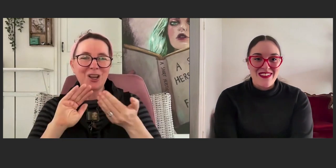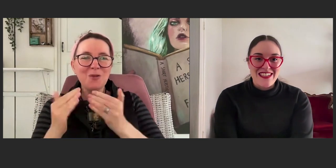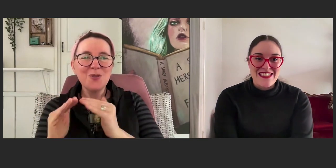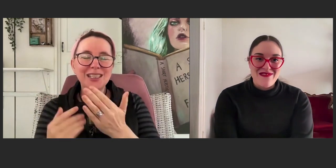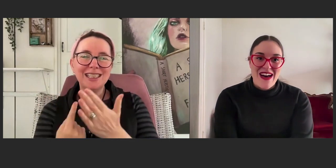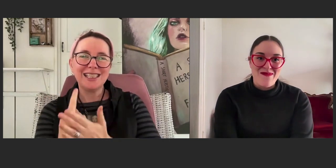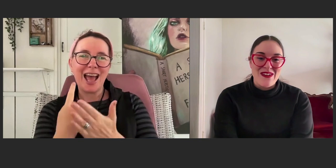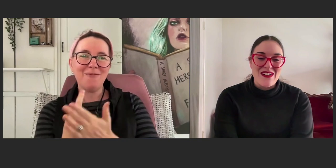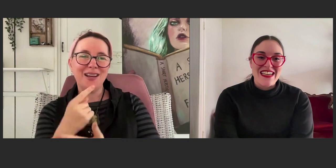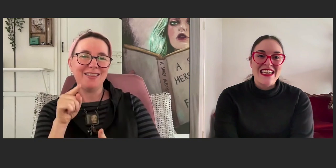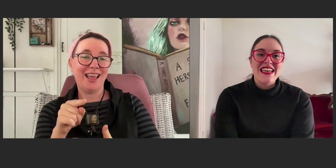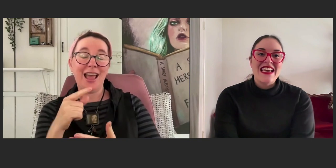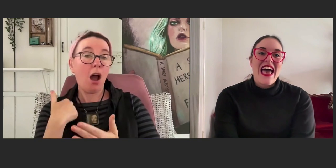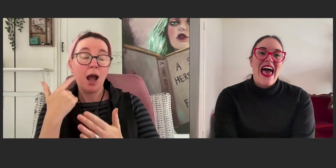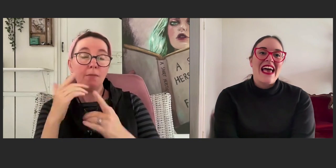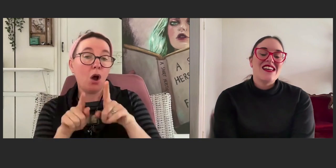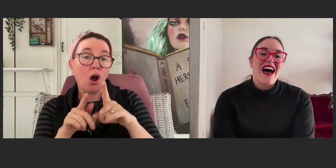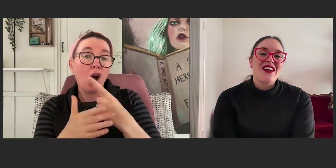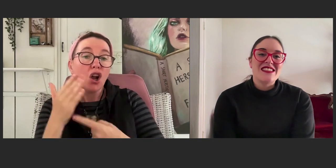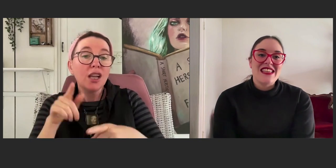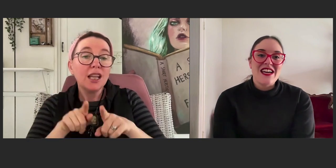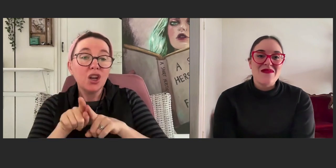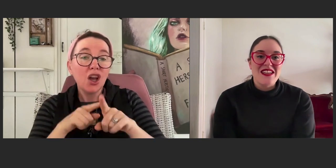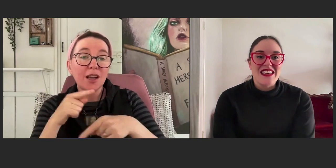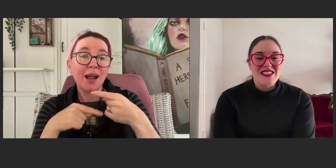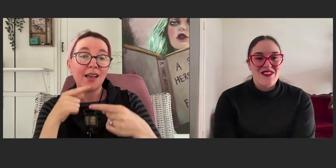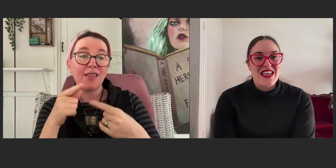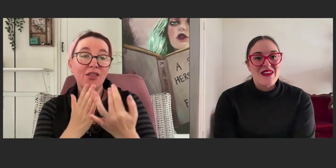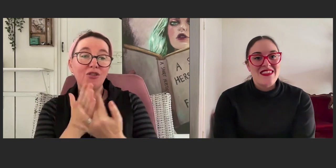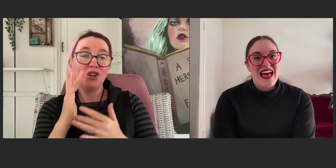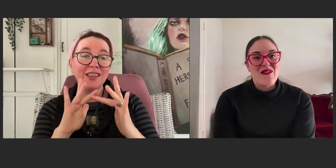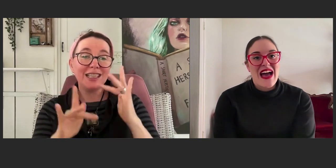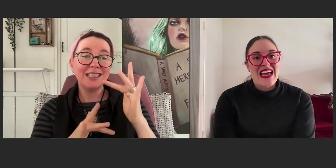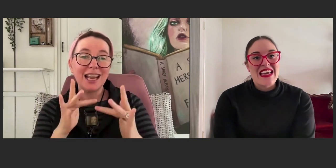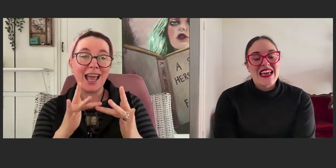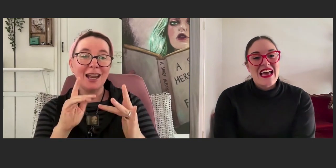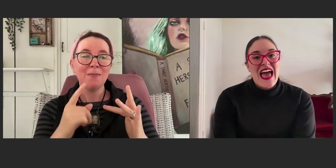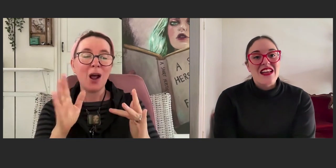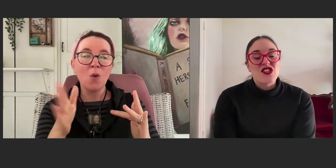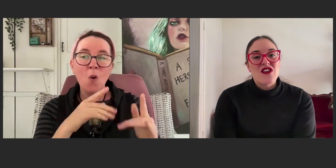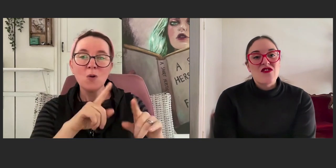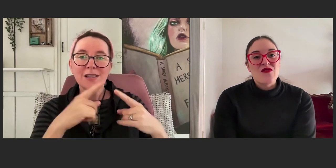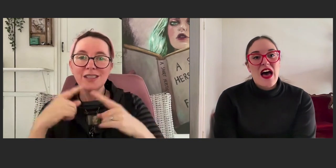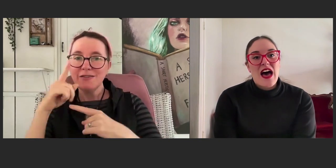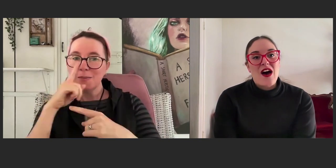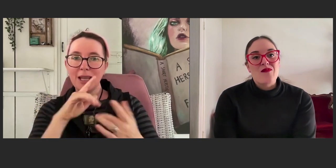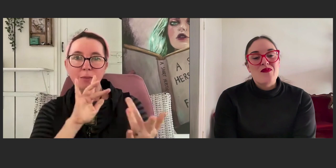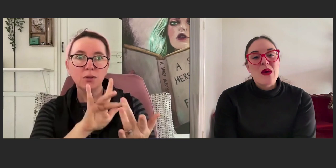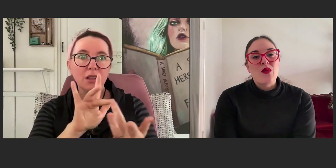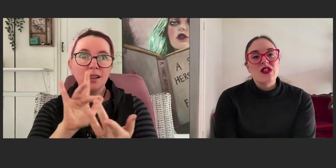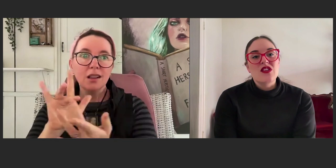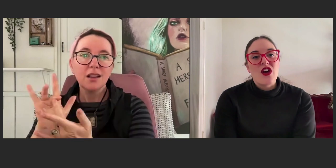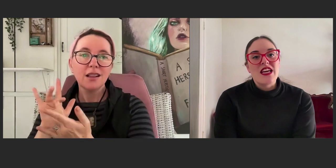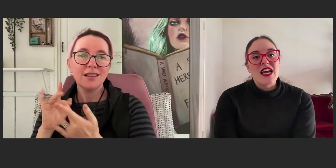because of my book. And I could see a community develop in that way. And a lot of people were learning,